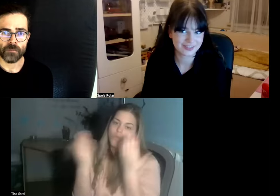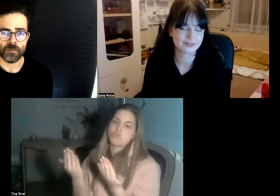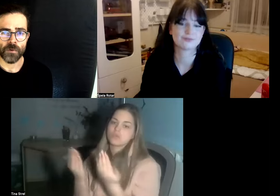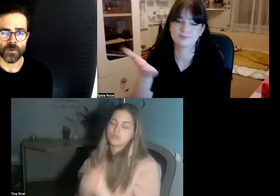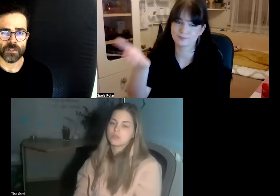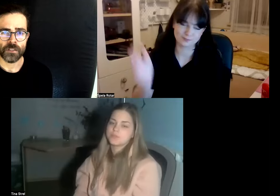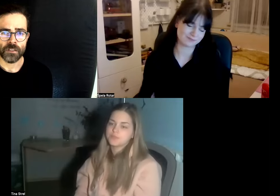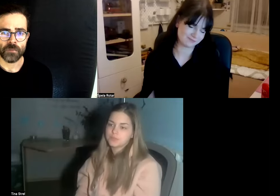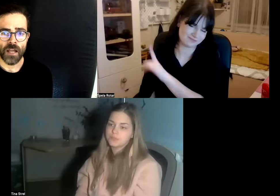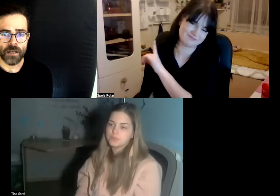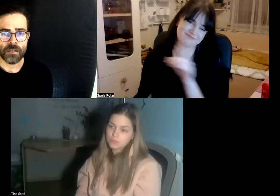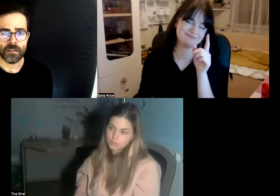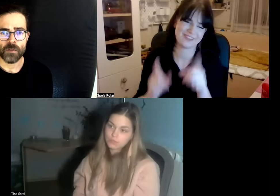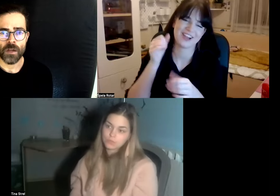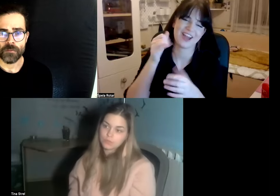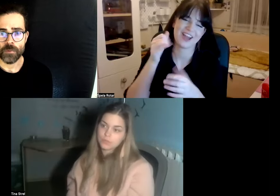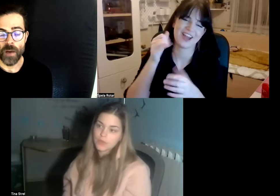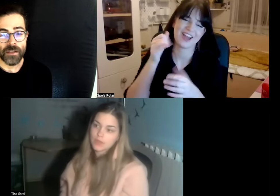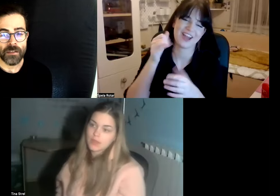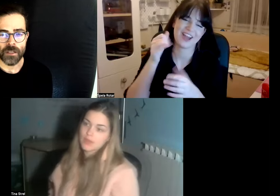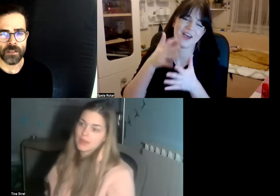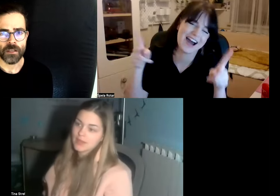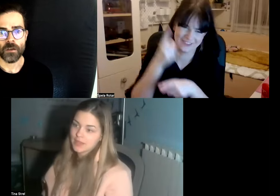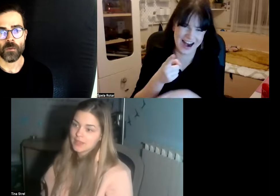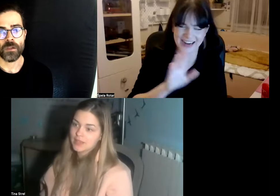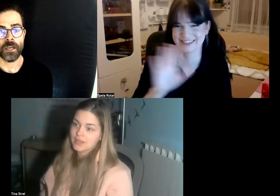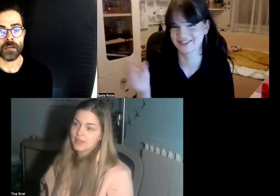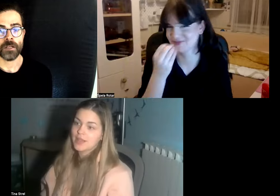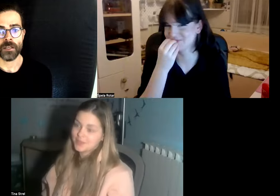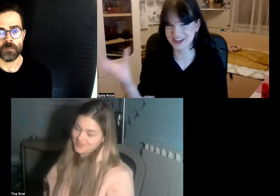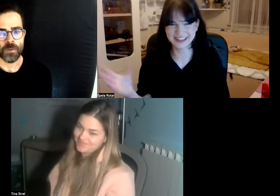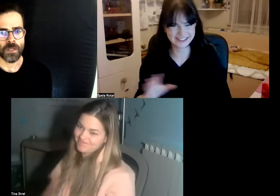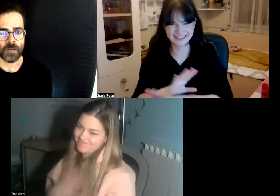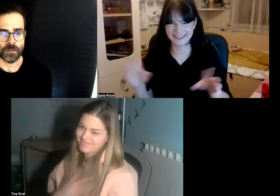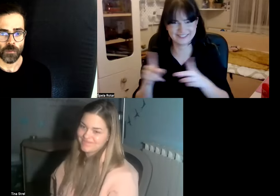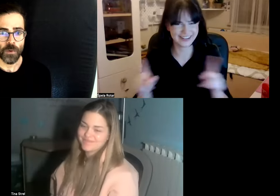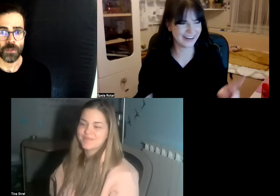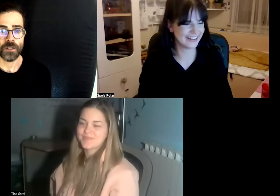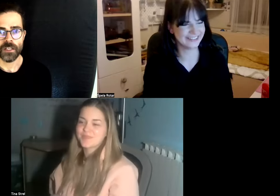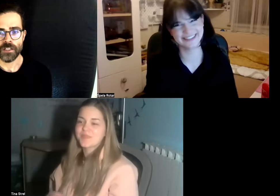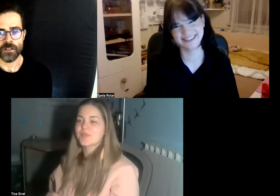had been born blind they would have provided me with hearing input hearing support